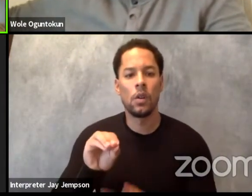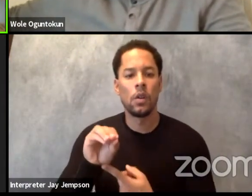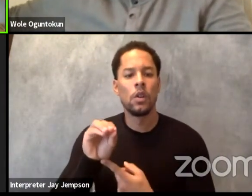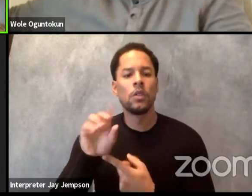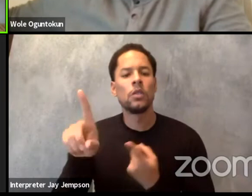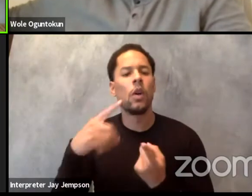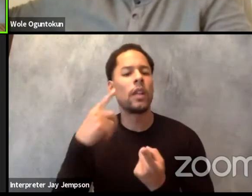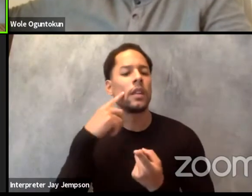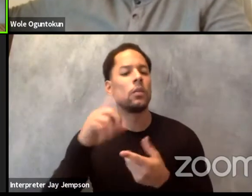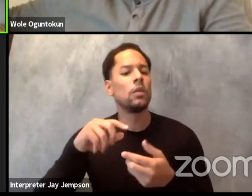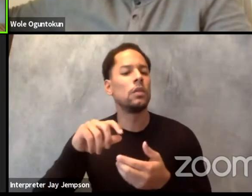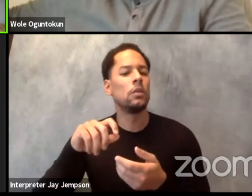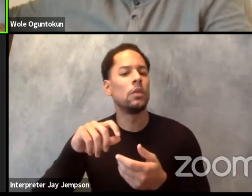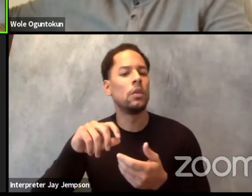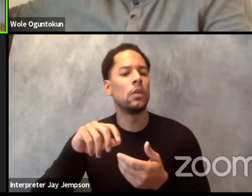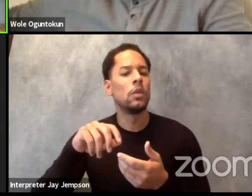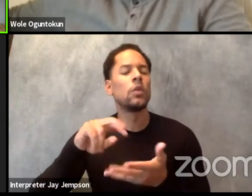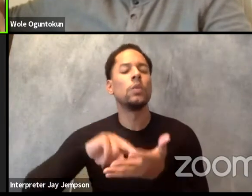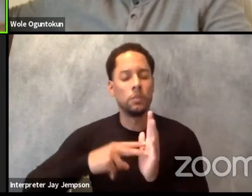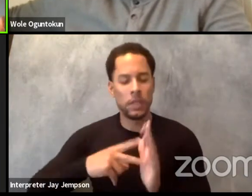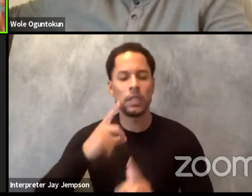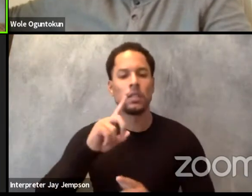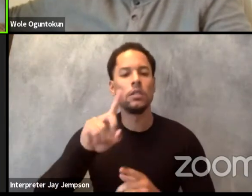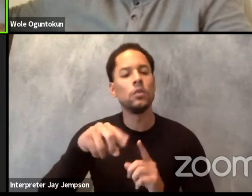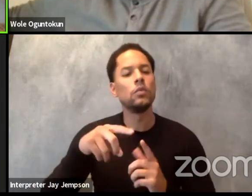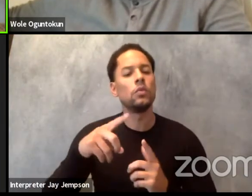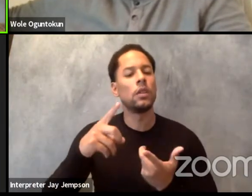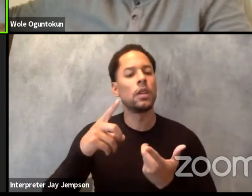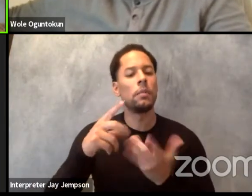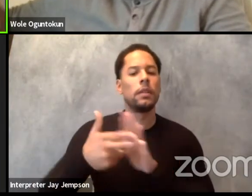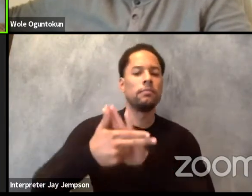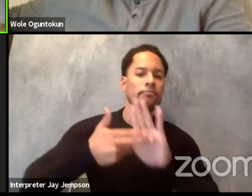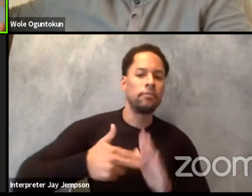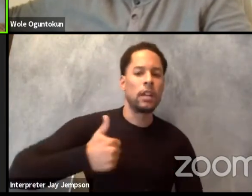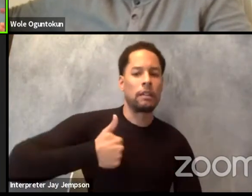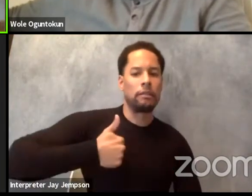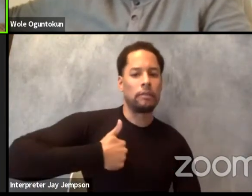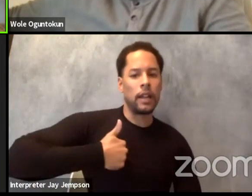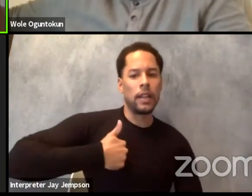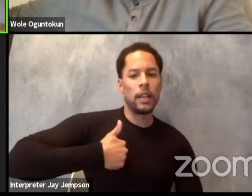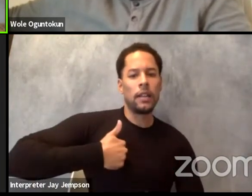and be dramaturge to a Nigerian play So what you're referring to just to put a caveat is that what you're referring to by Canadian